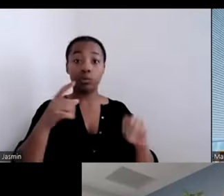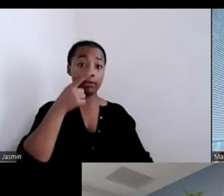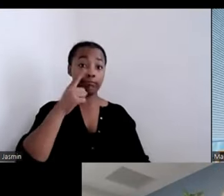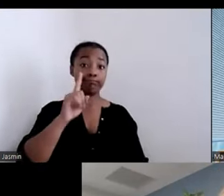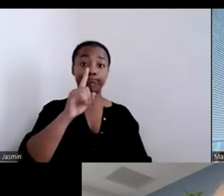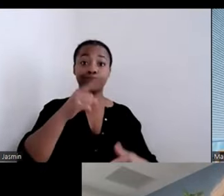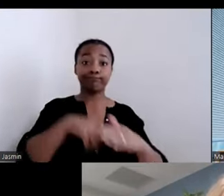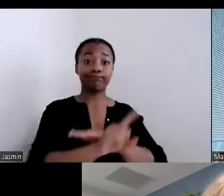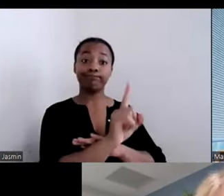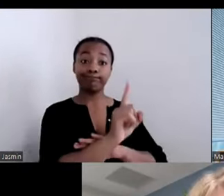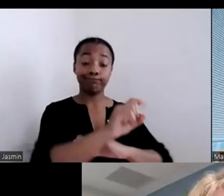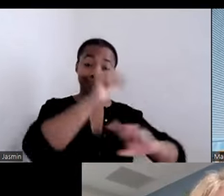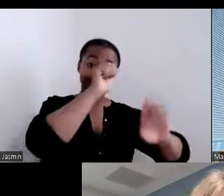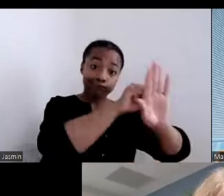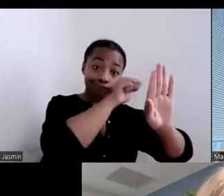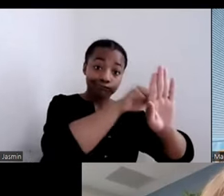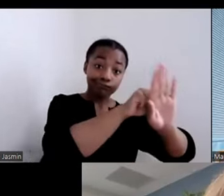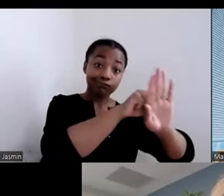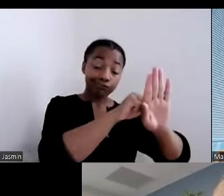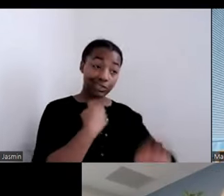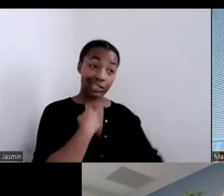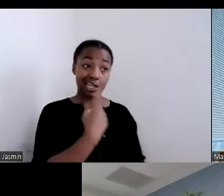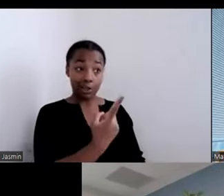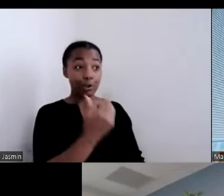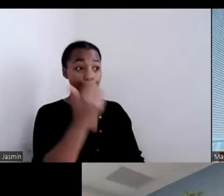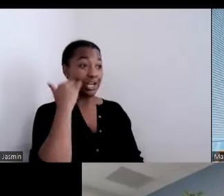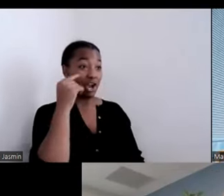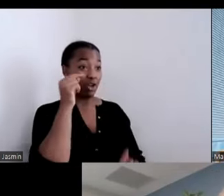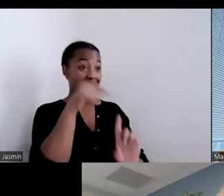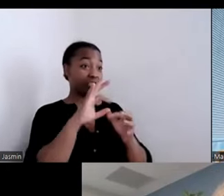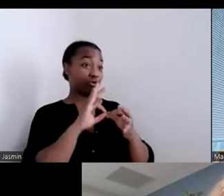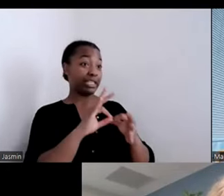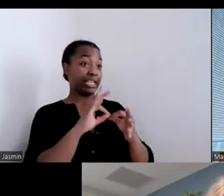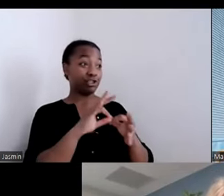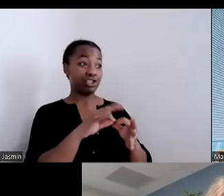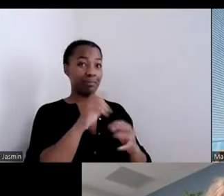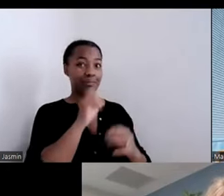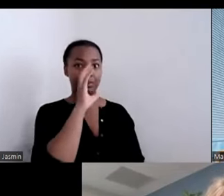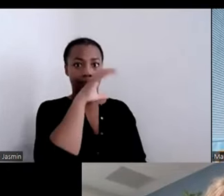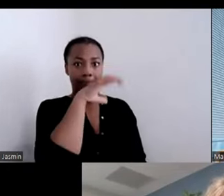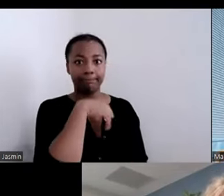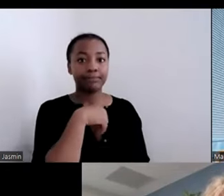relationship, but we would really like to talk to you about how we can be good partners."